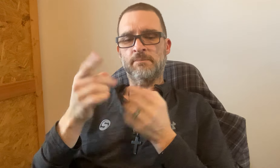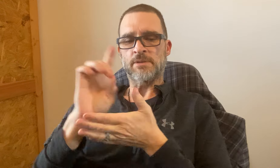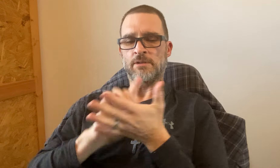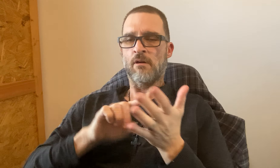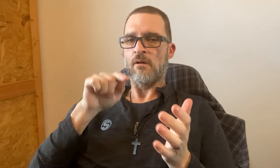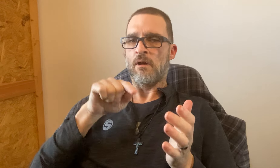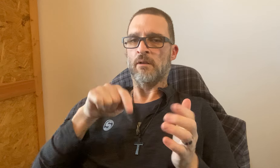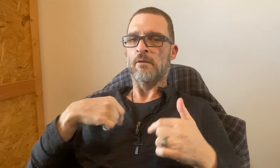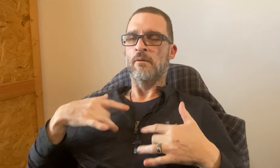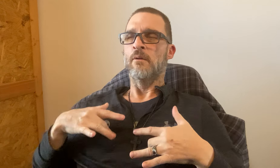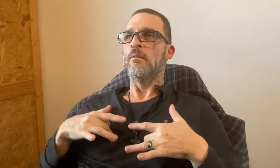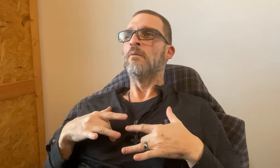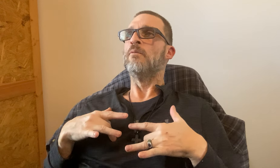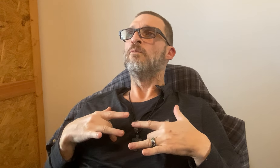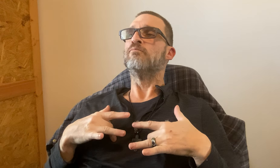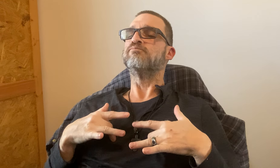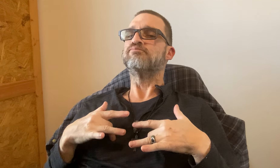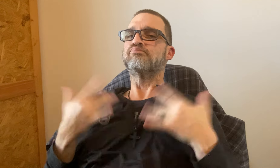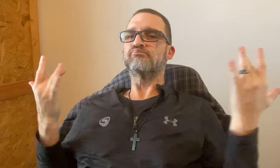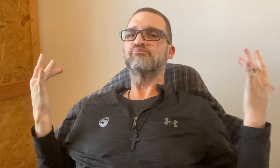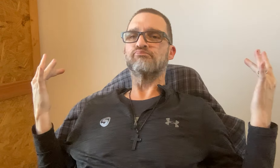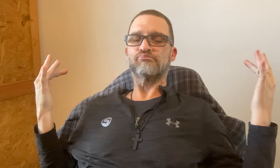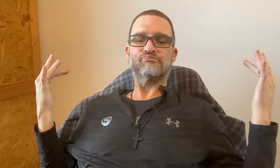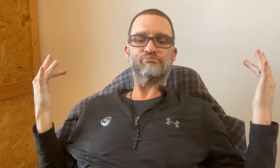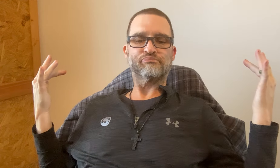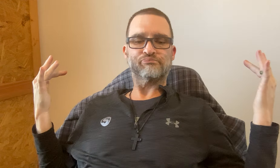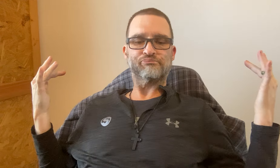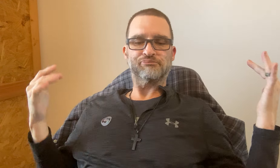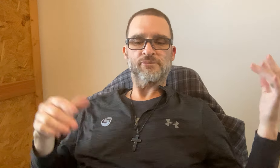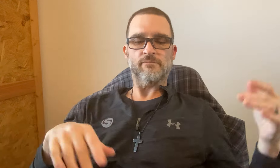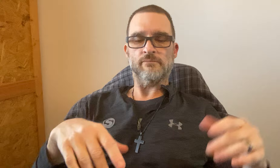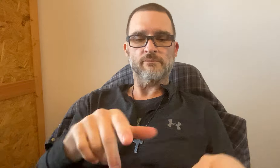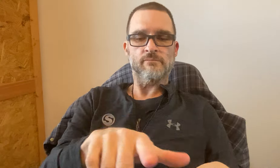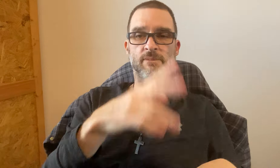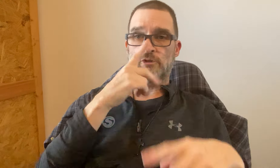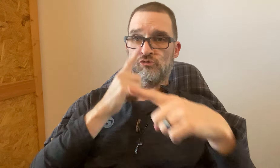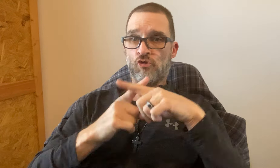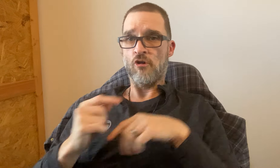On the back of the shirt - my team did design this. I was really thrilled.